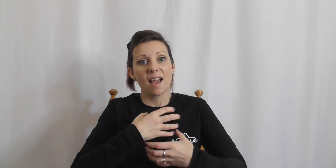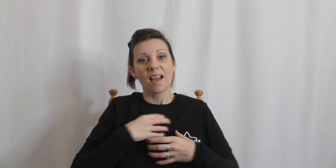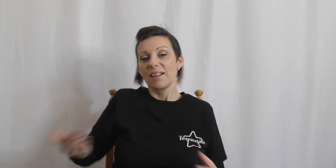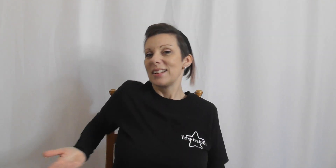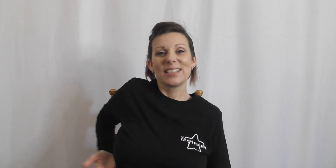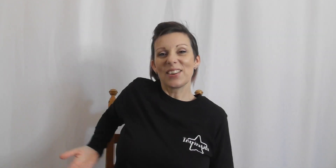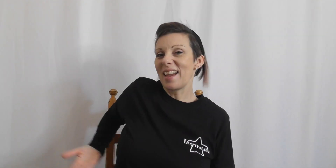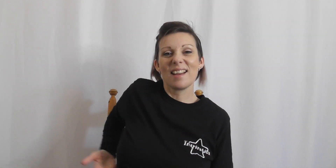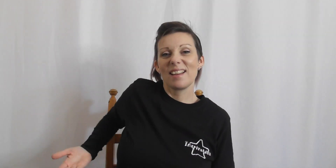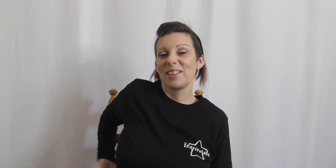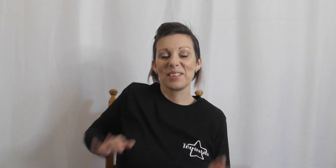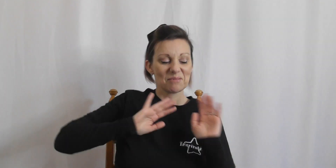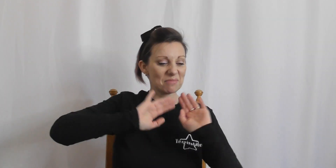don't care